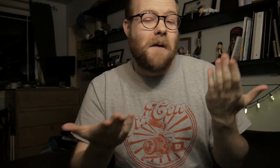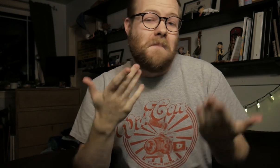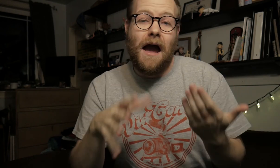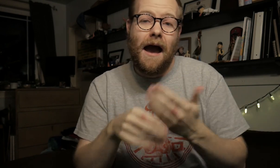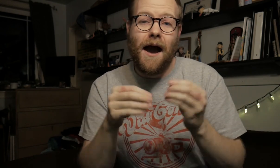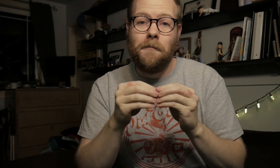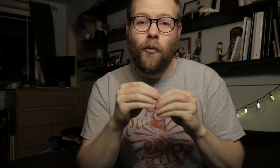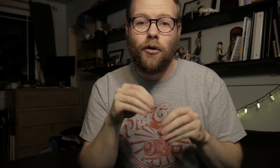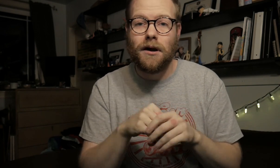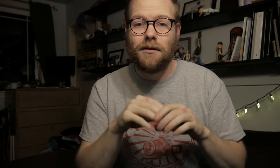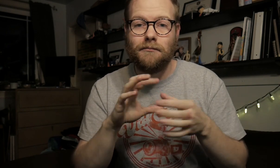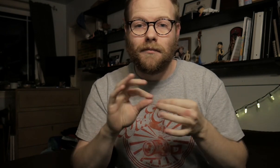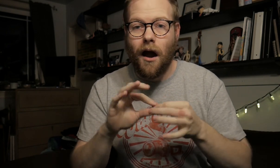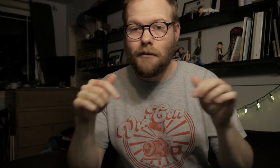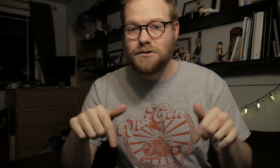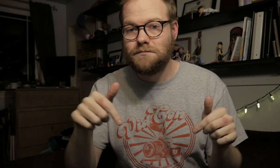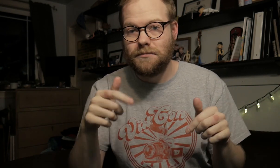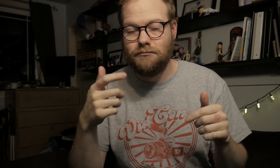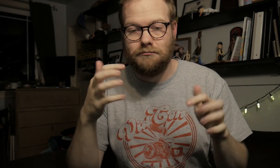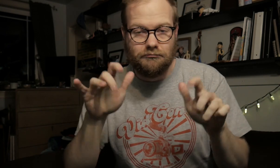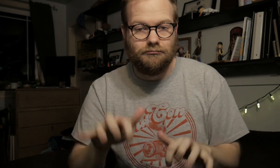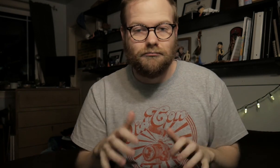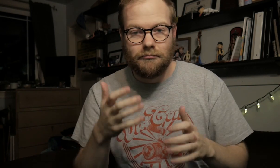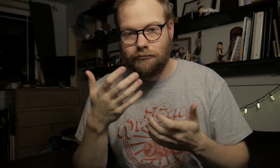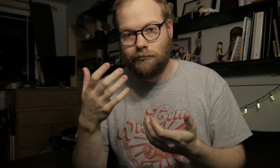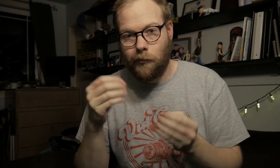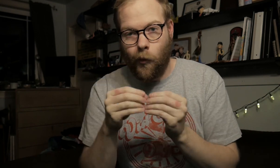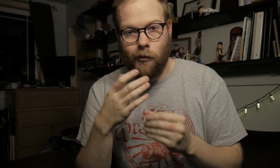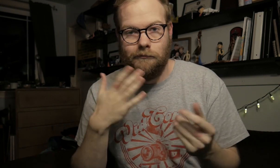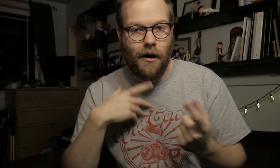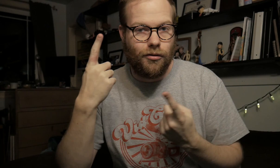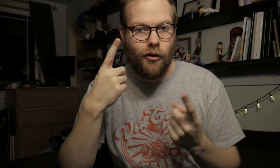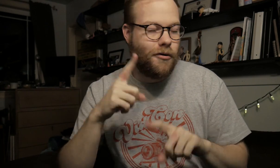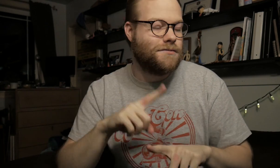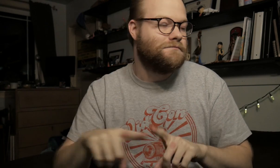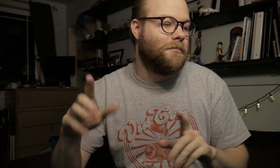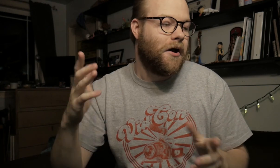I may add more in the comments, more of my thoughts, but...